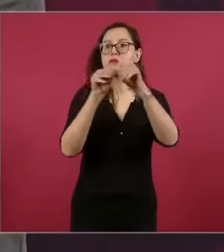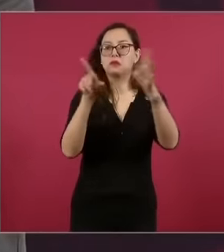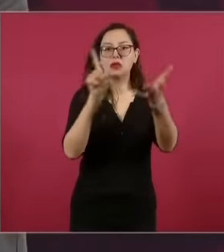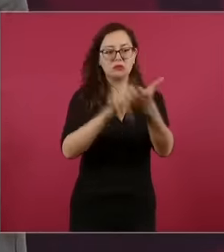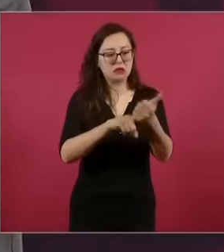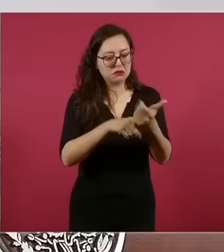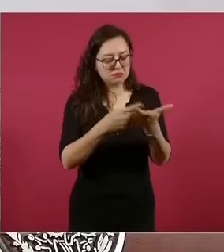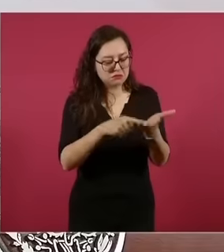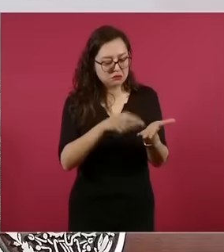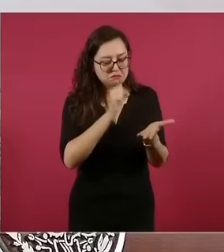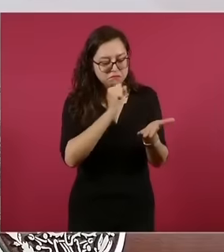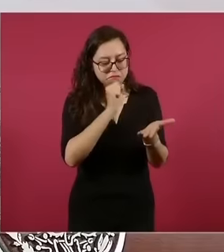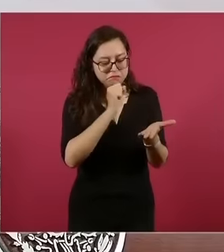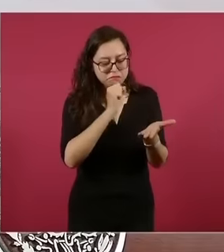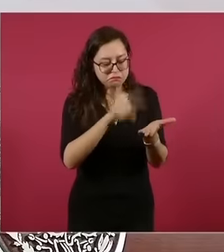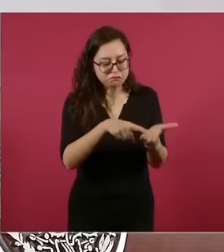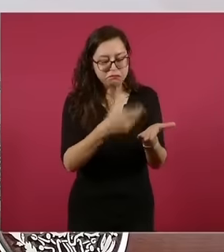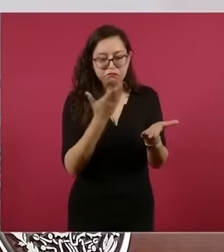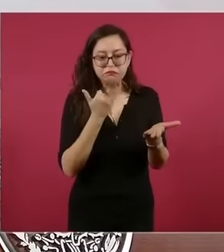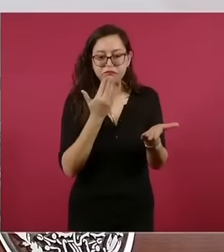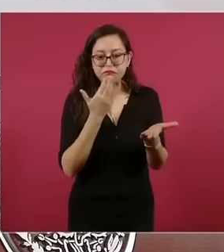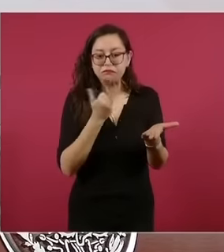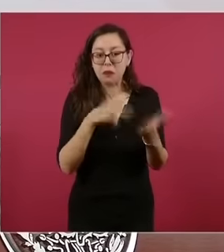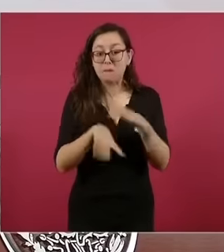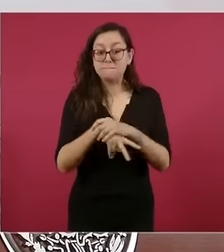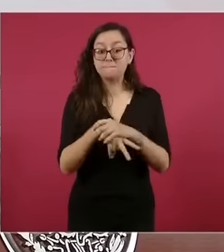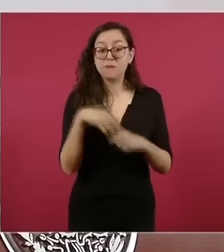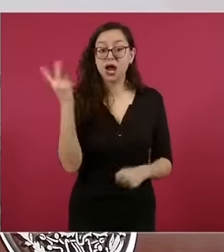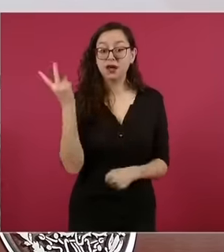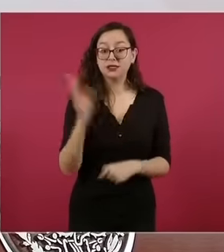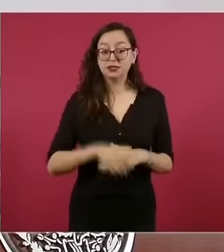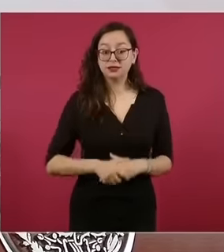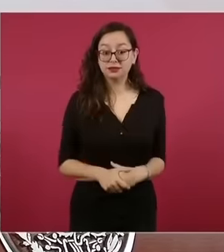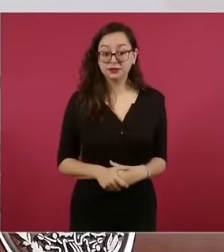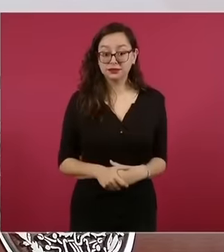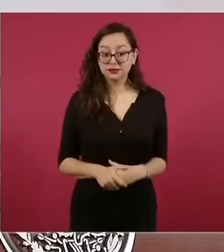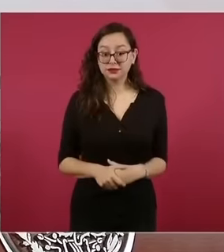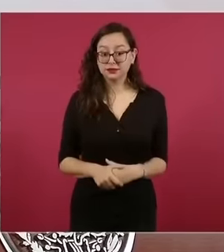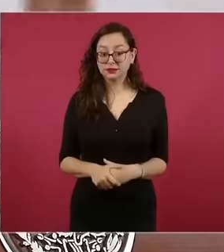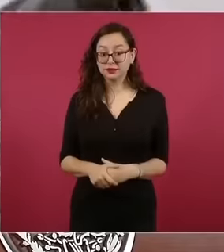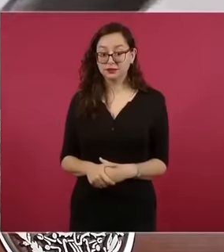anything, they don't